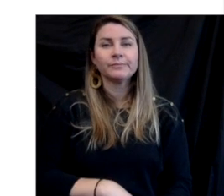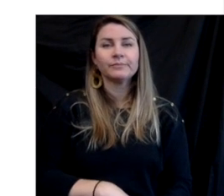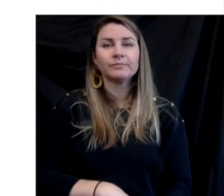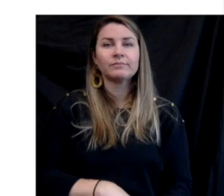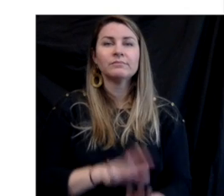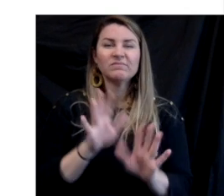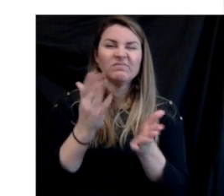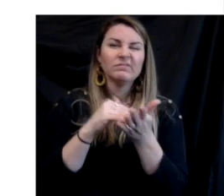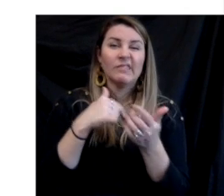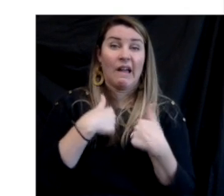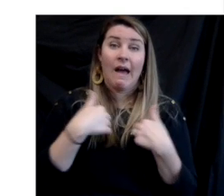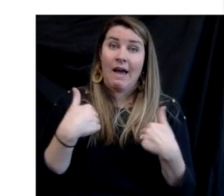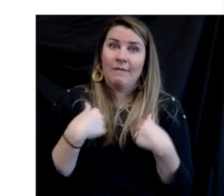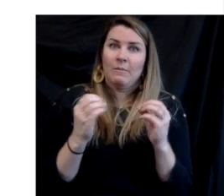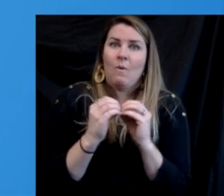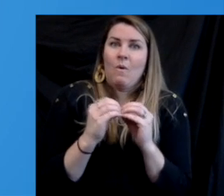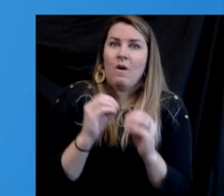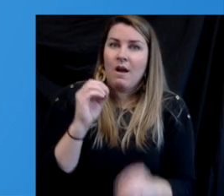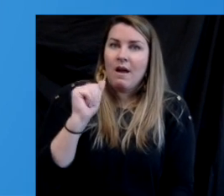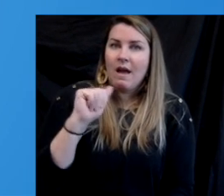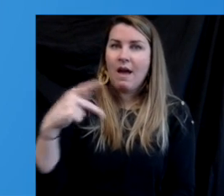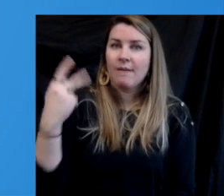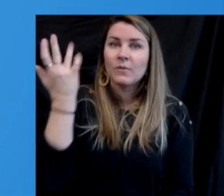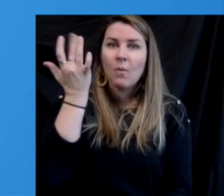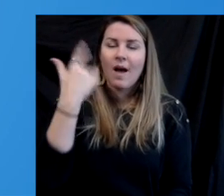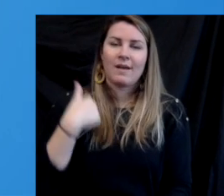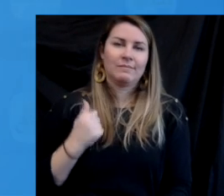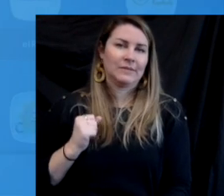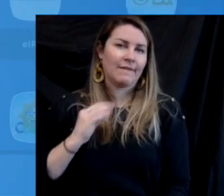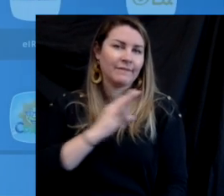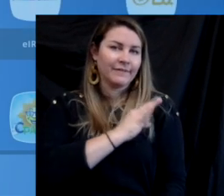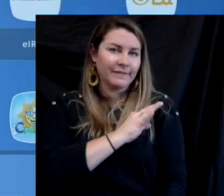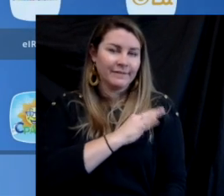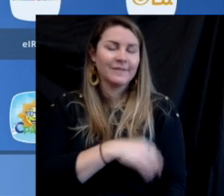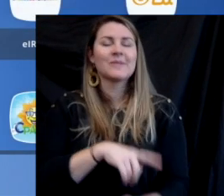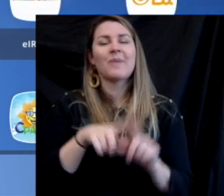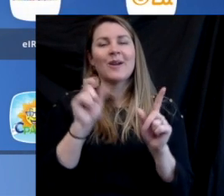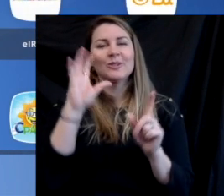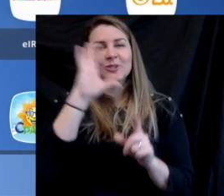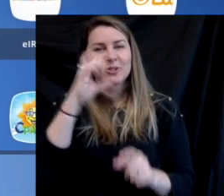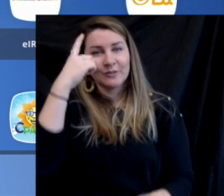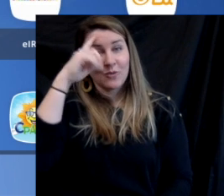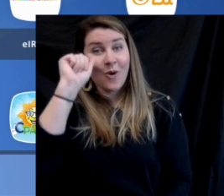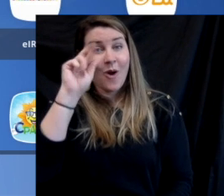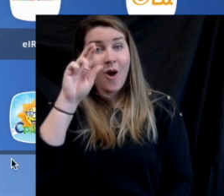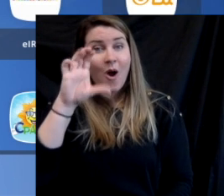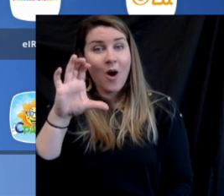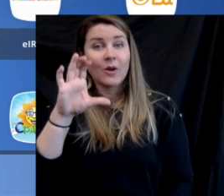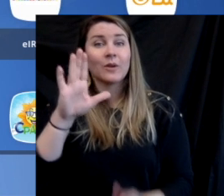you'll see a variety of apps. Once again, I have a lot more apps apps because I'm a staff member,